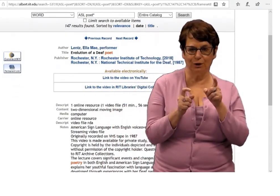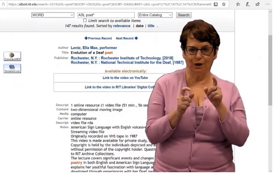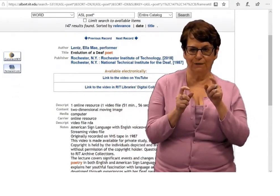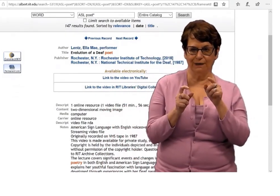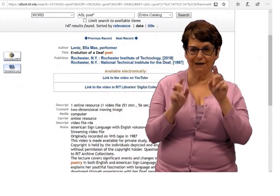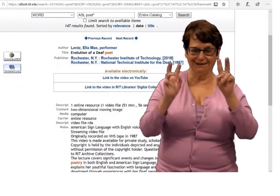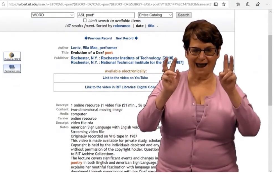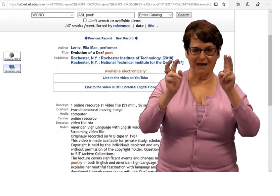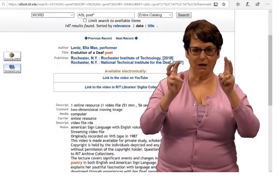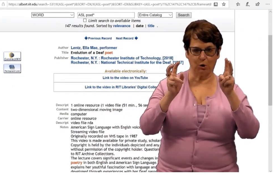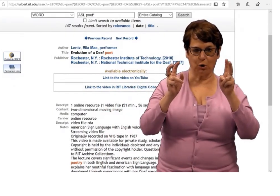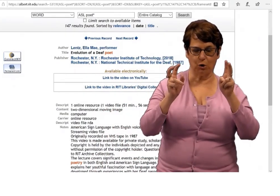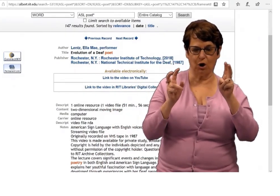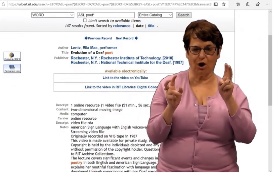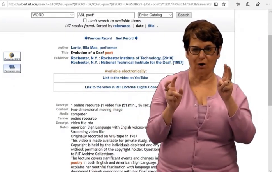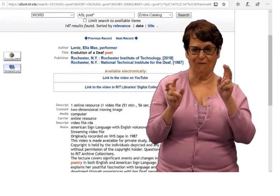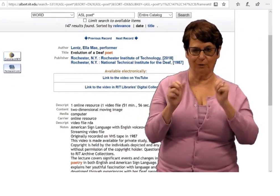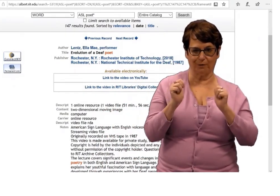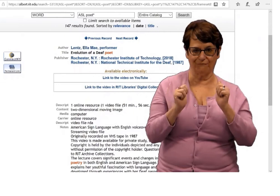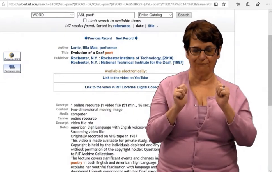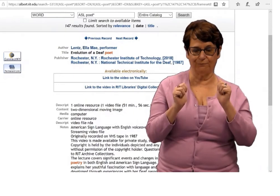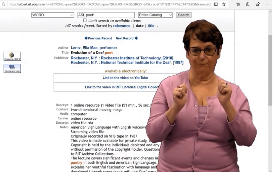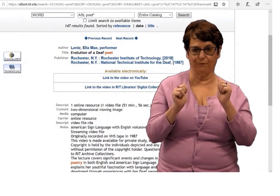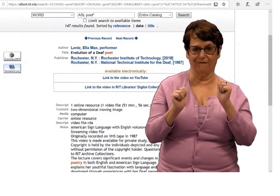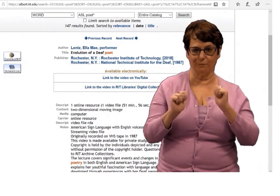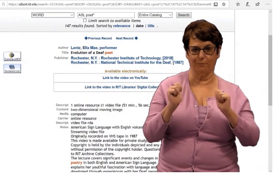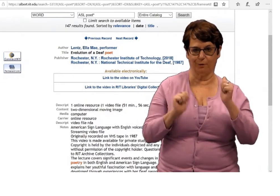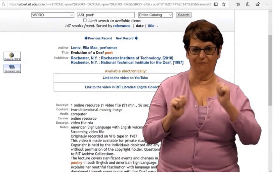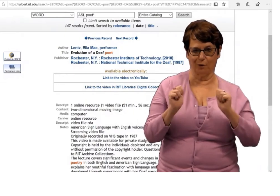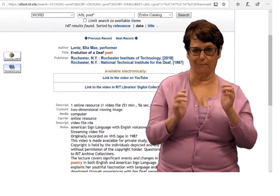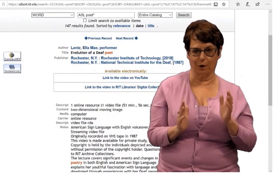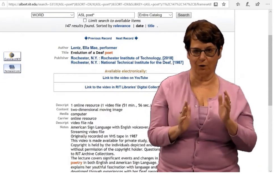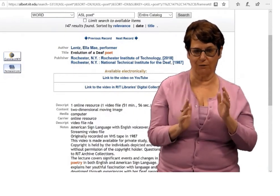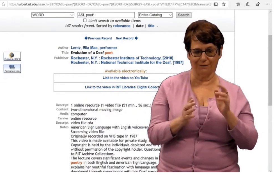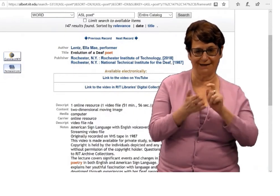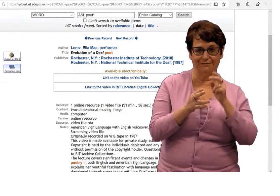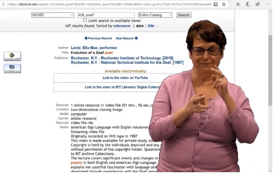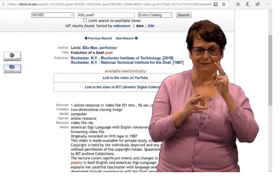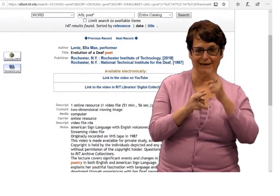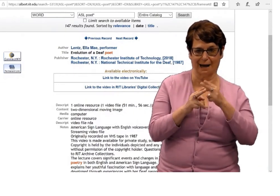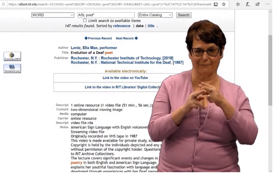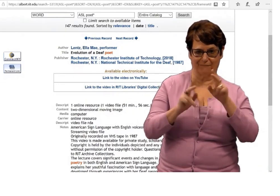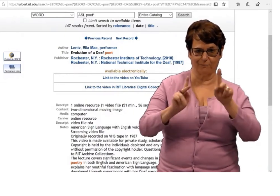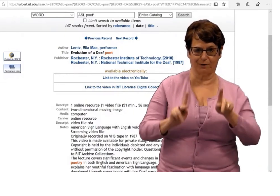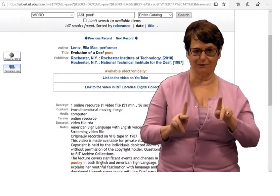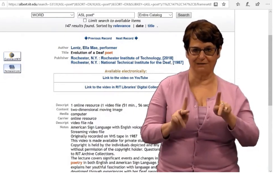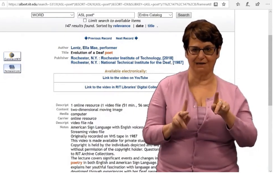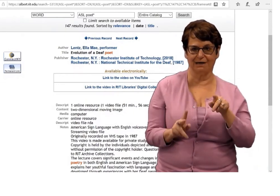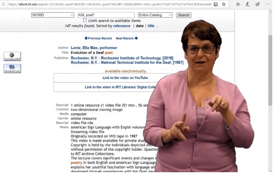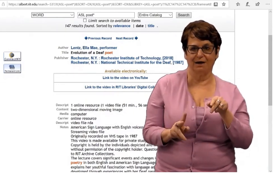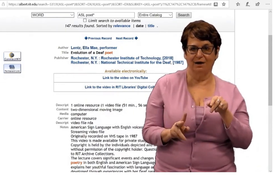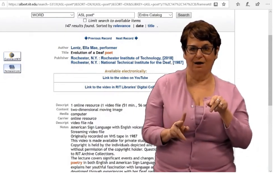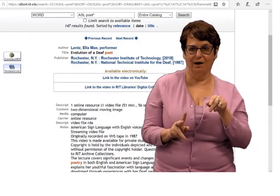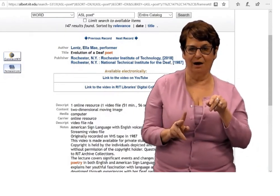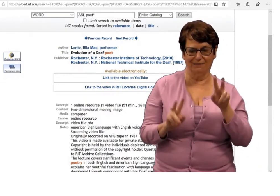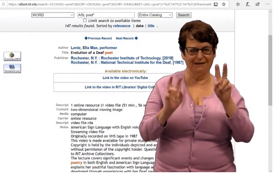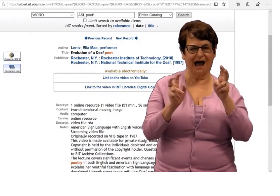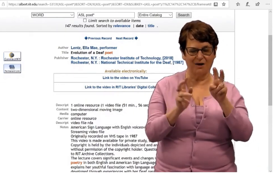The record gives you the title of the performer,